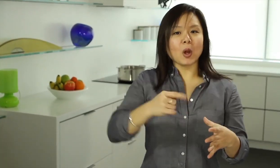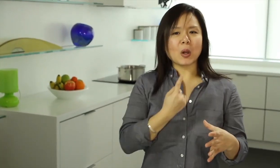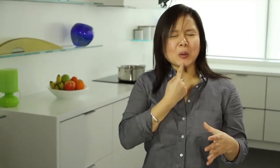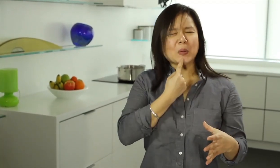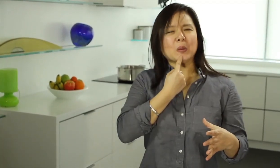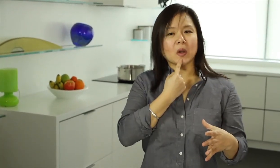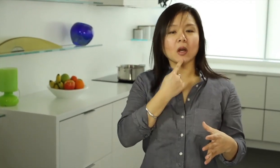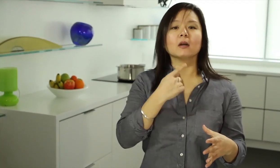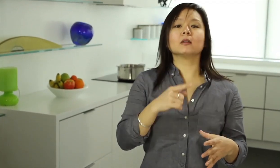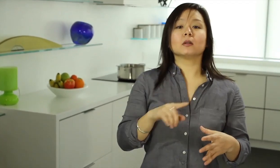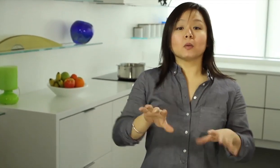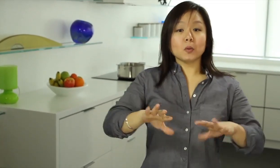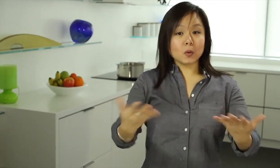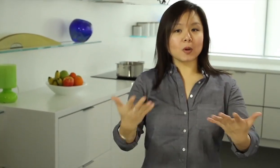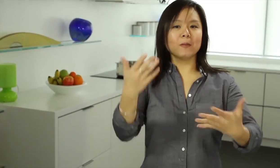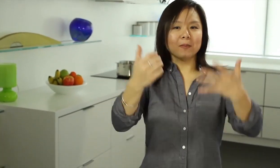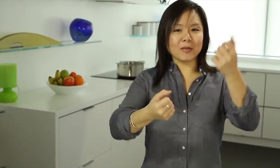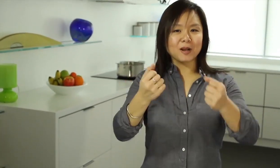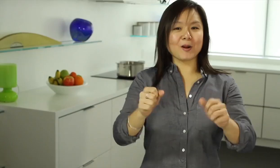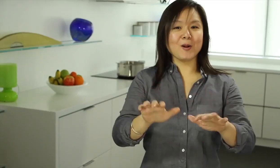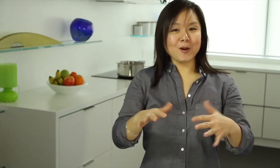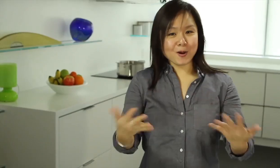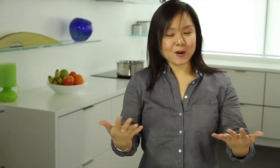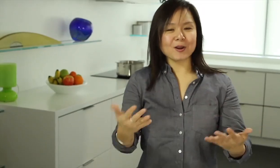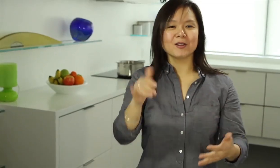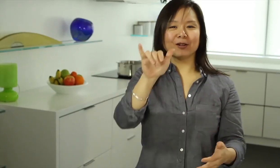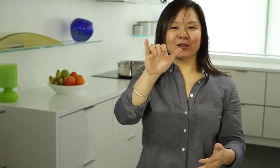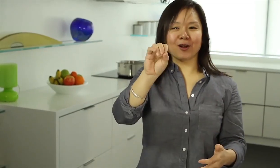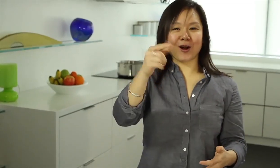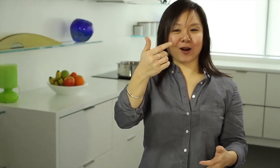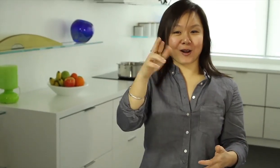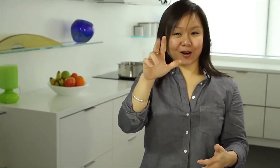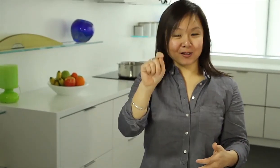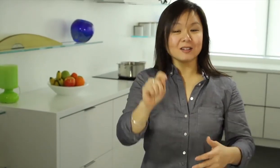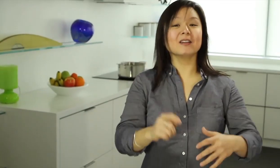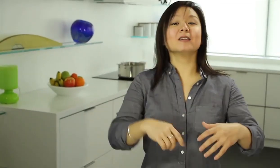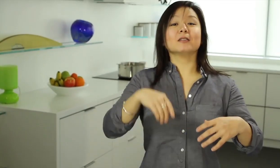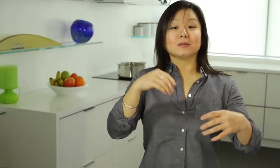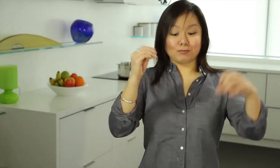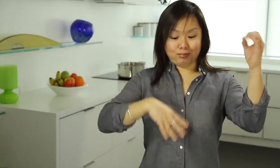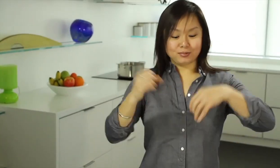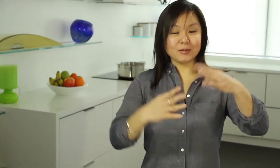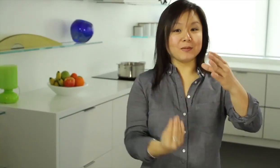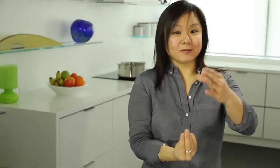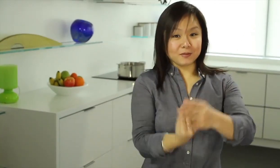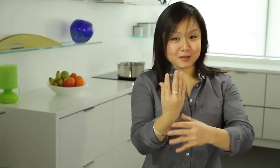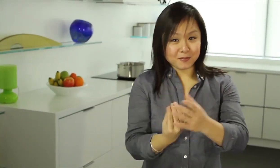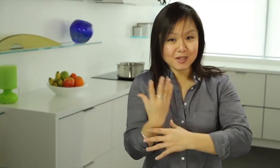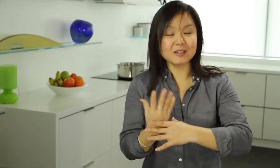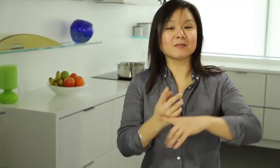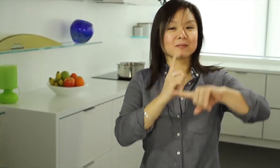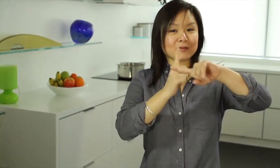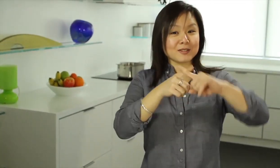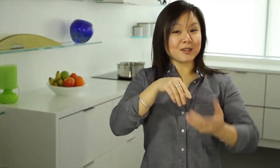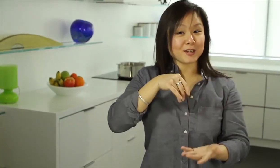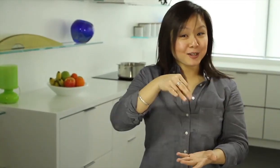Cold borscht may also have sour cream, milk or yogurt and mixed with chopped raw vegetables